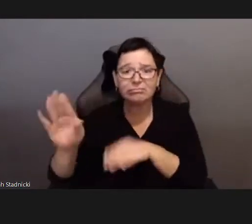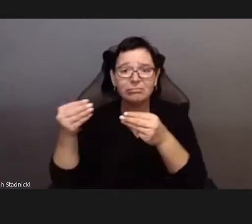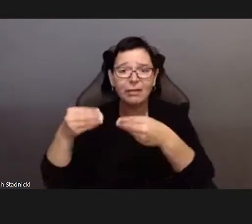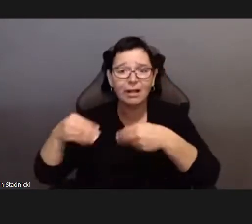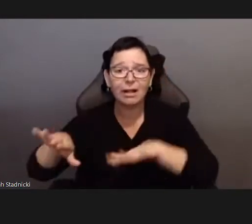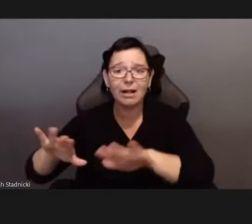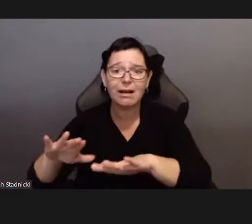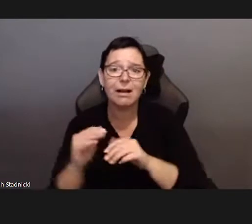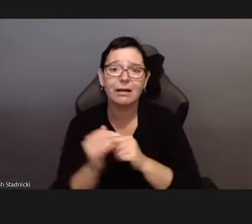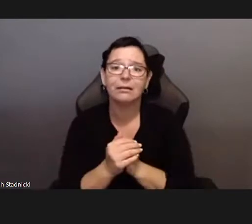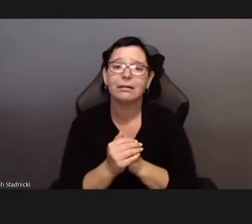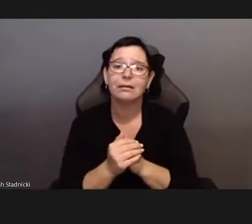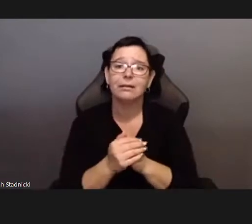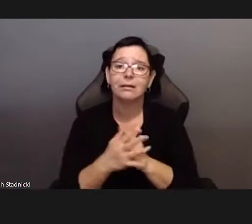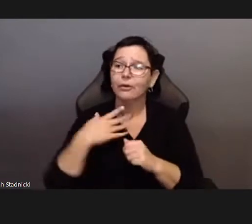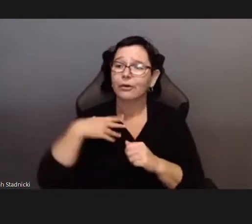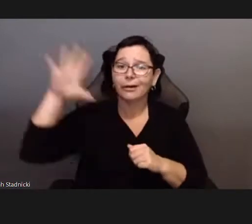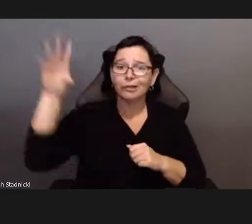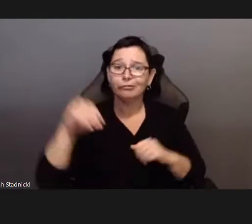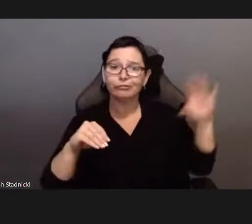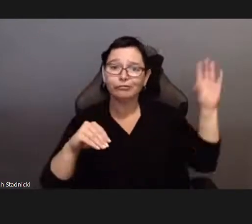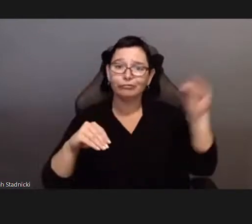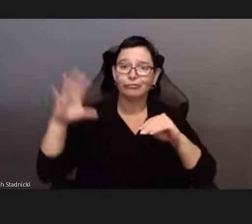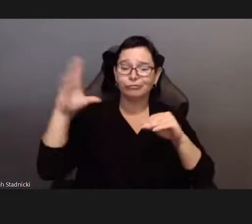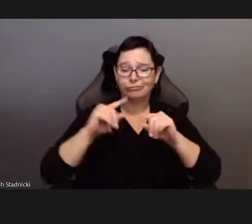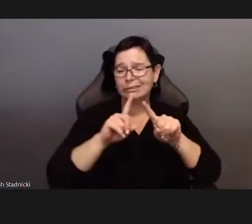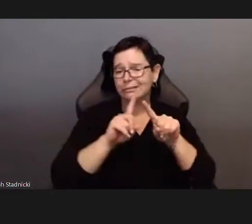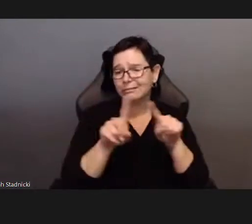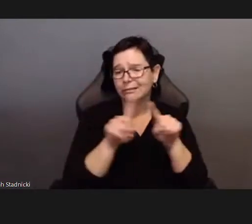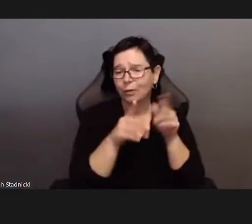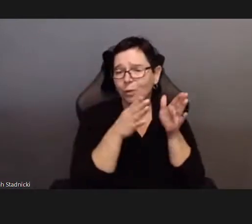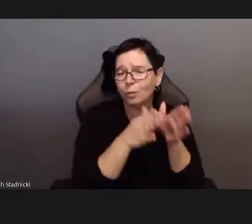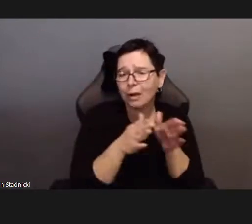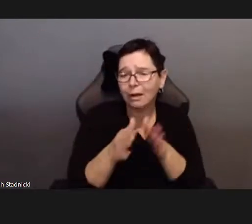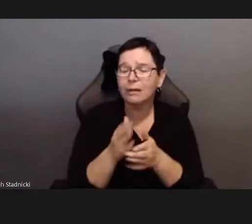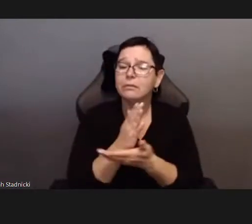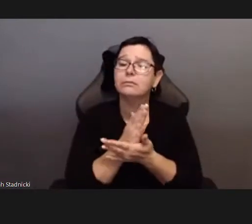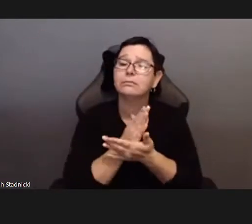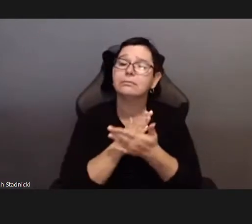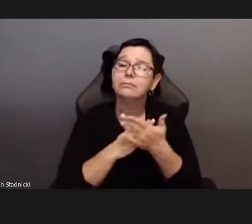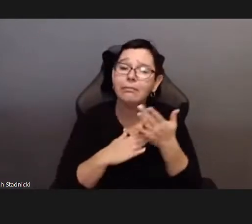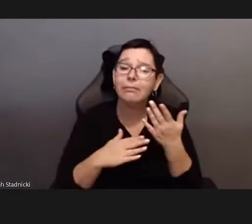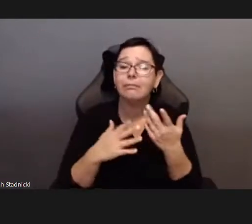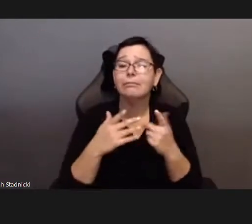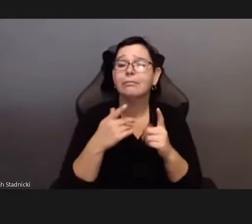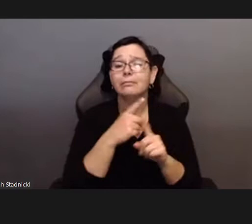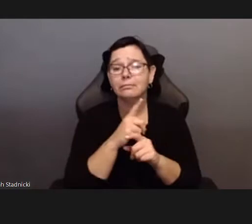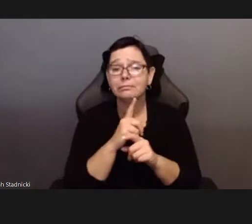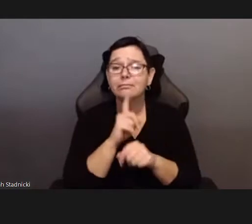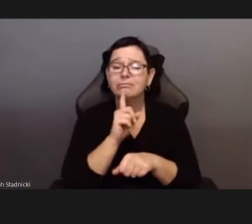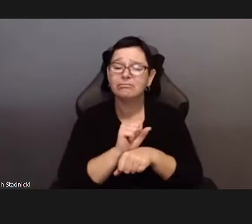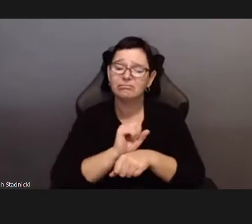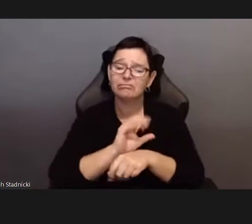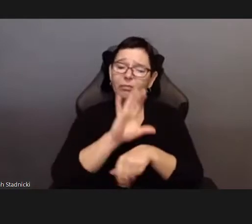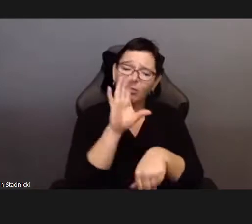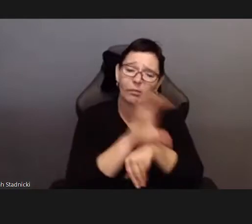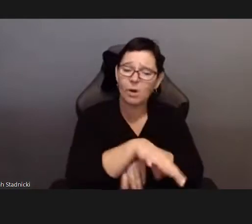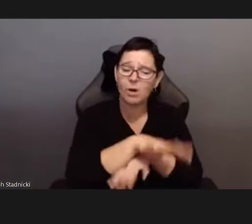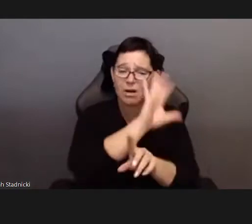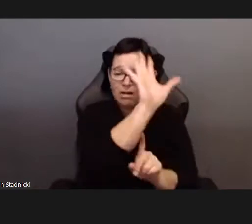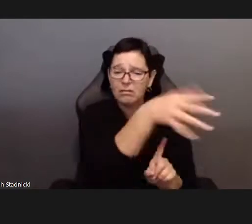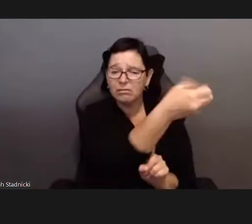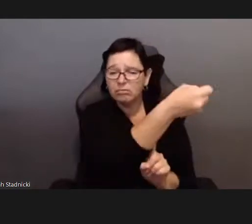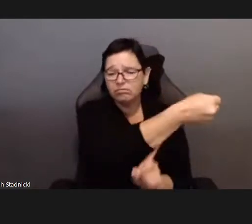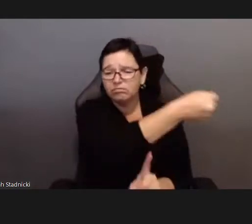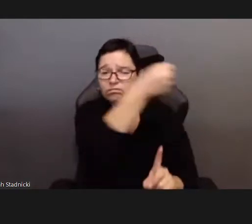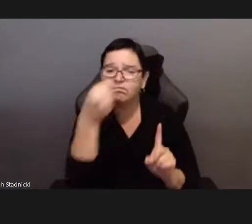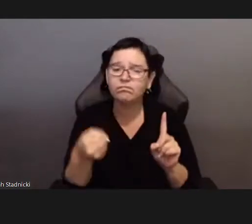Those of us who are not Indigenous like myself,